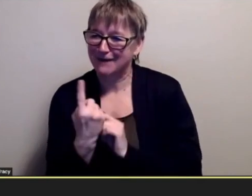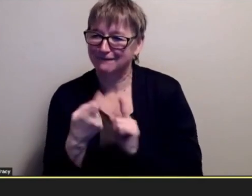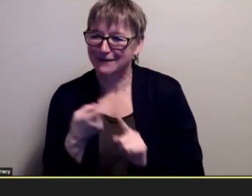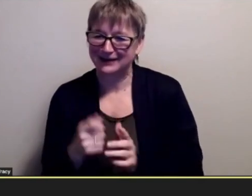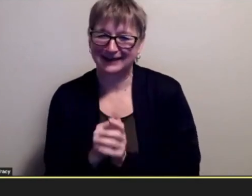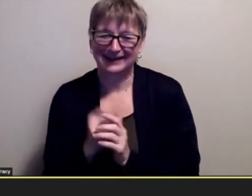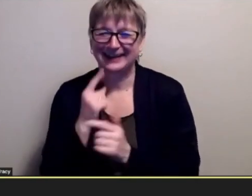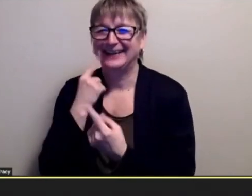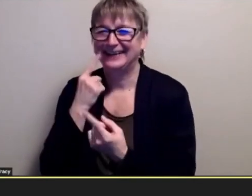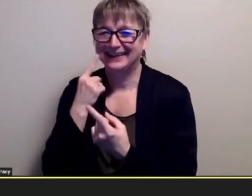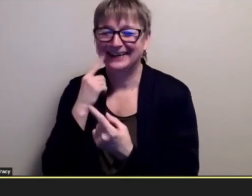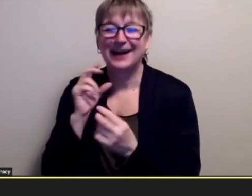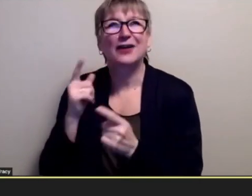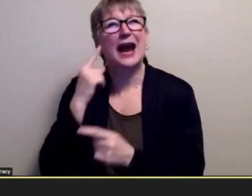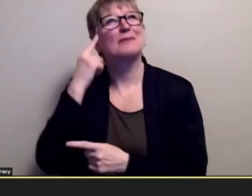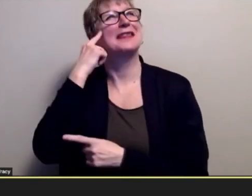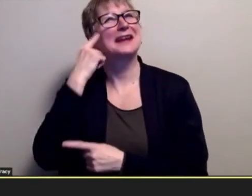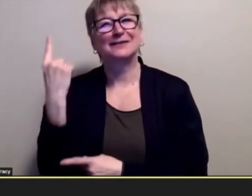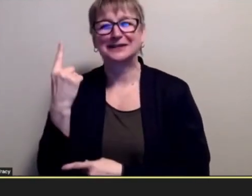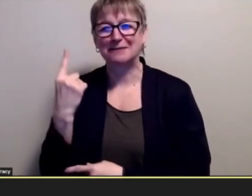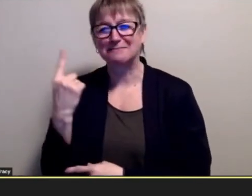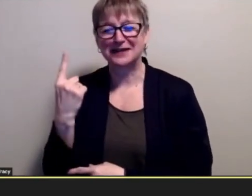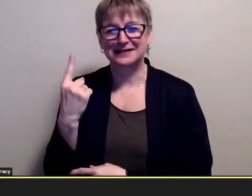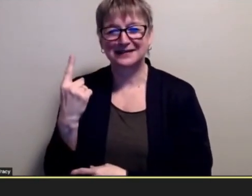i will think of something new i will write